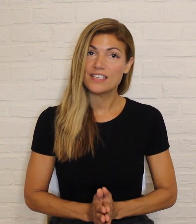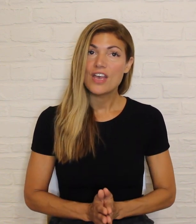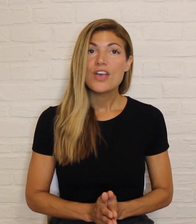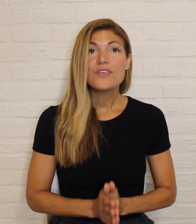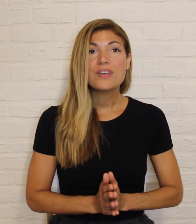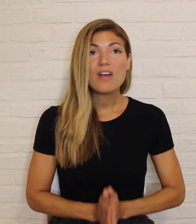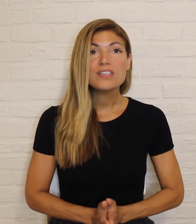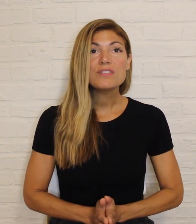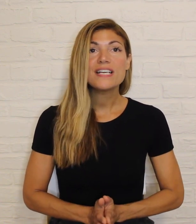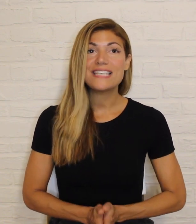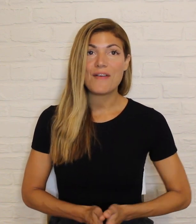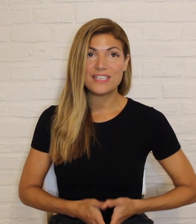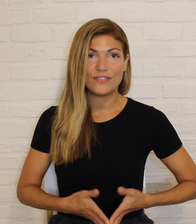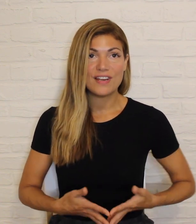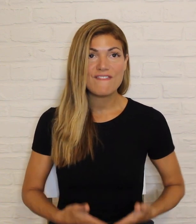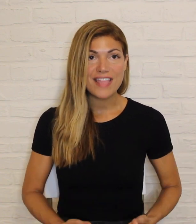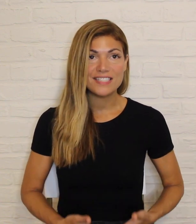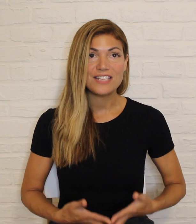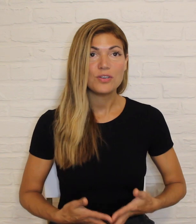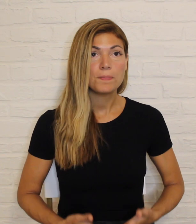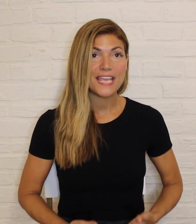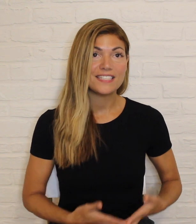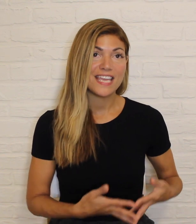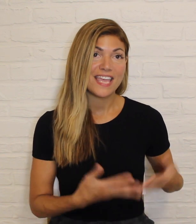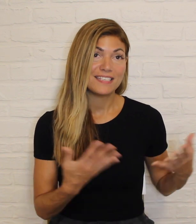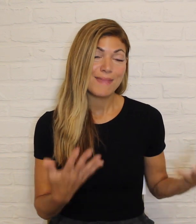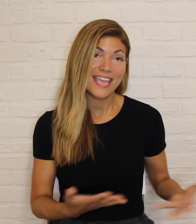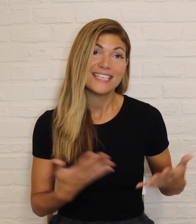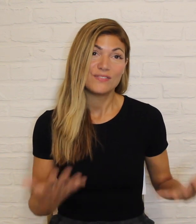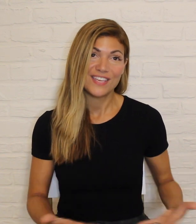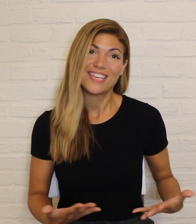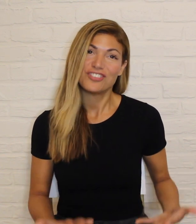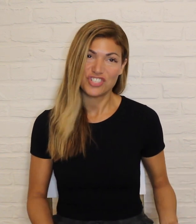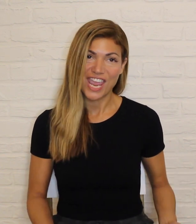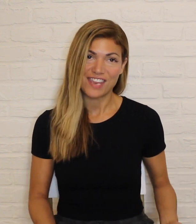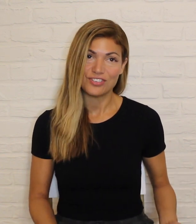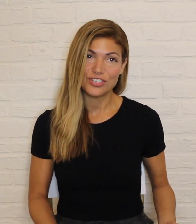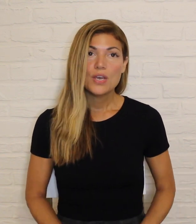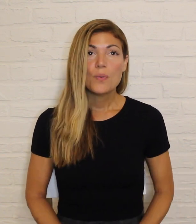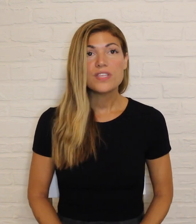You can also write down the different events that took place to meet his feelings change.